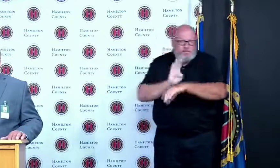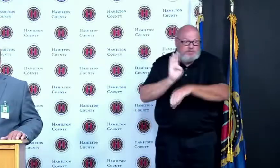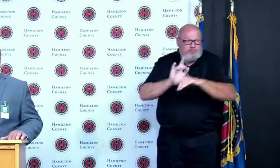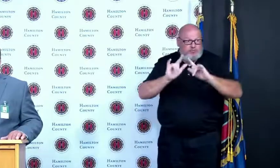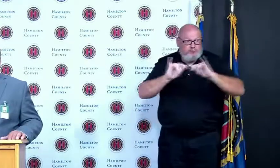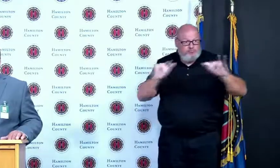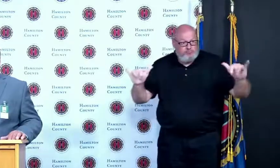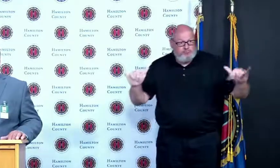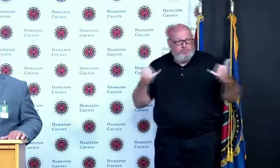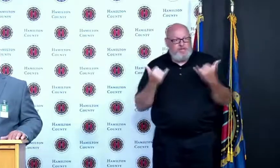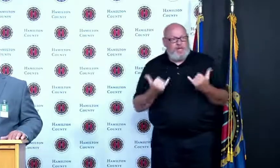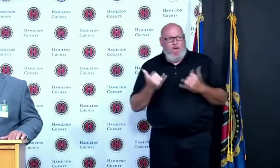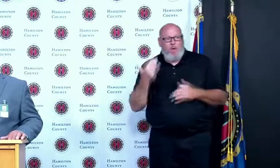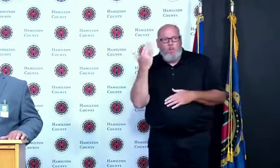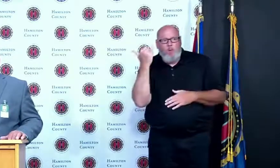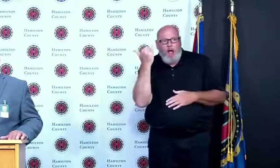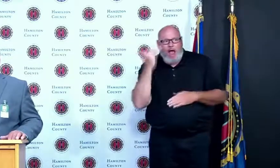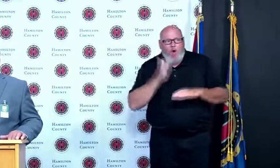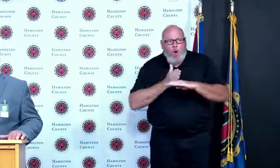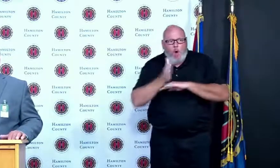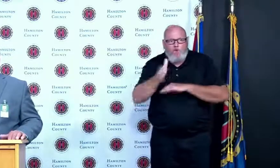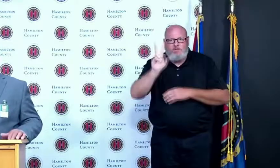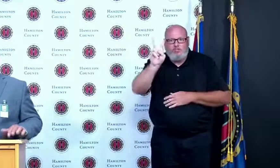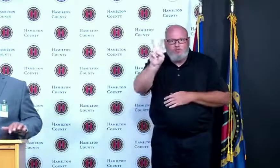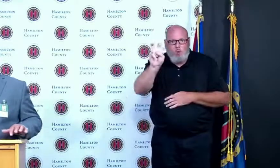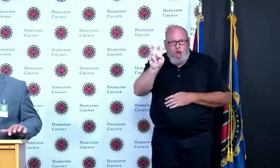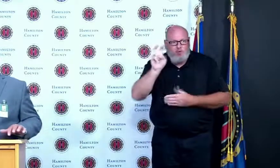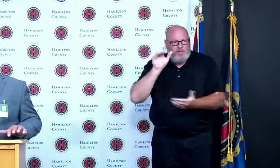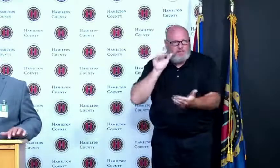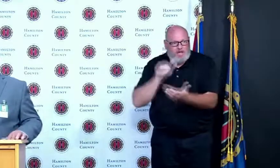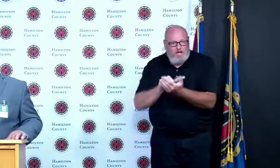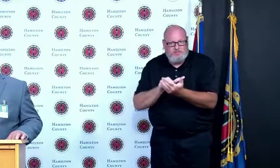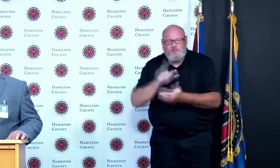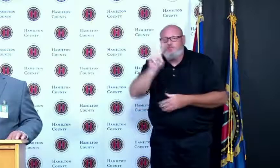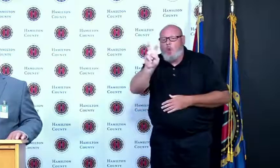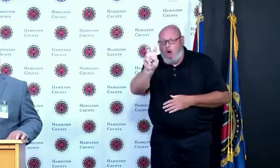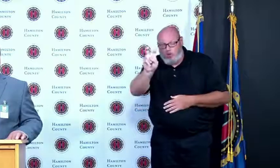Hamilton County where you can get the vaccine so if you want to find one of those locations